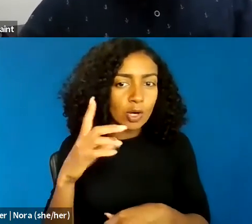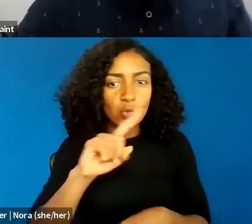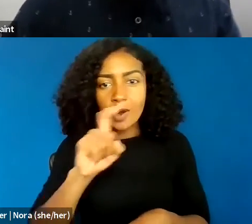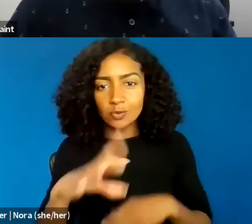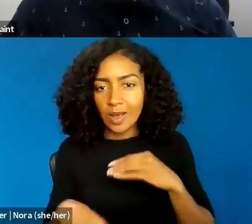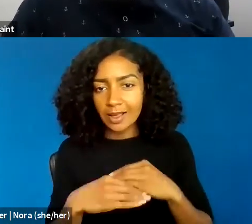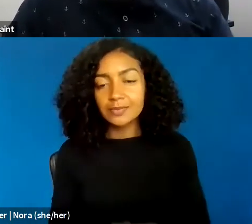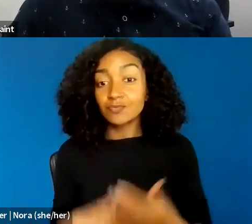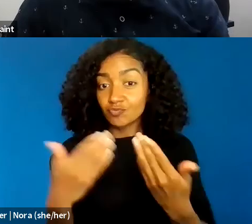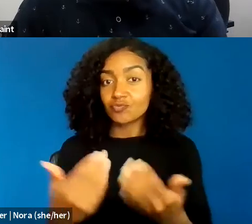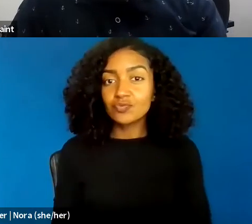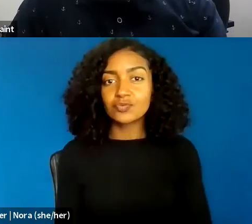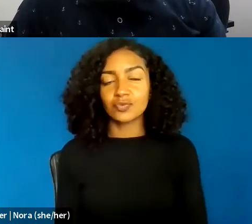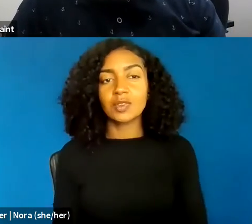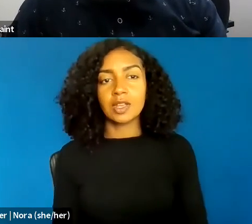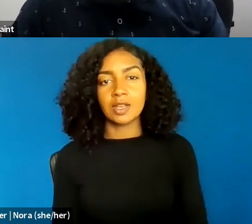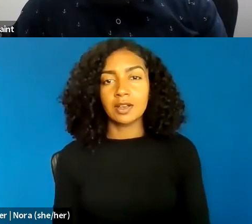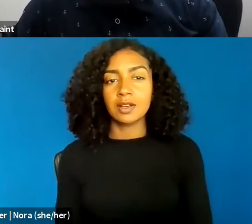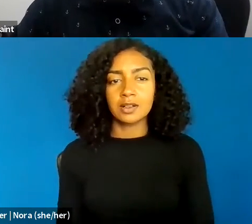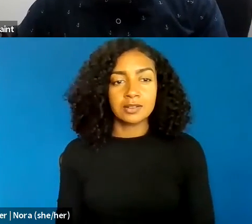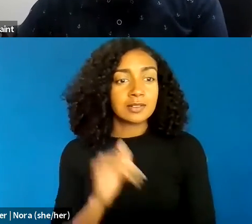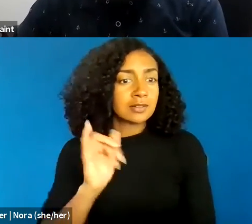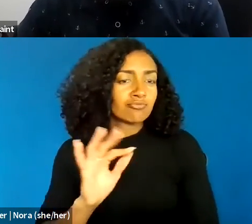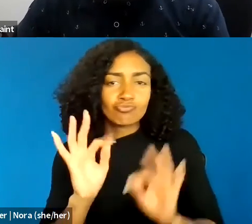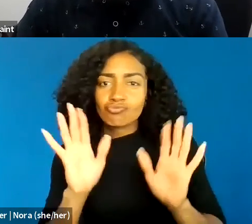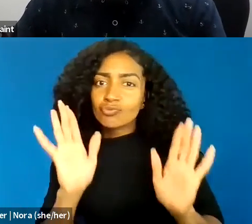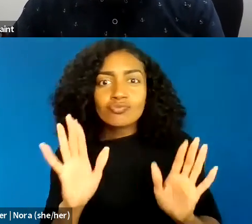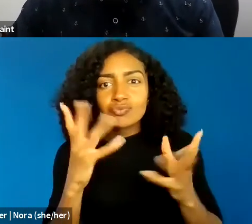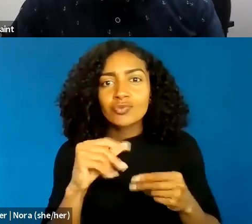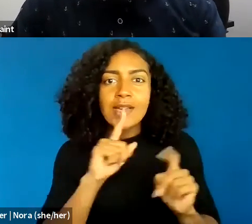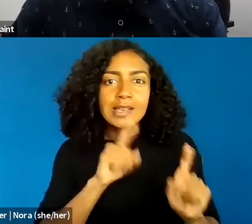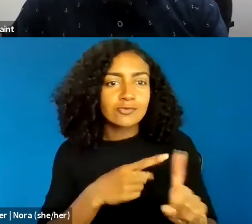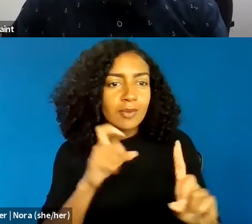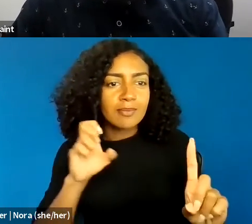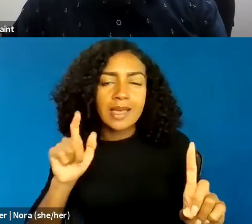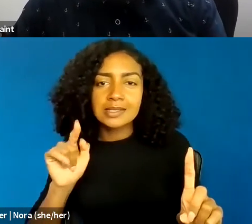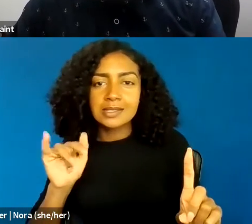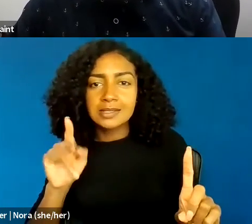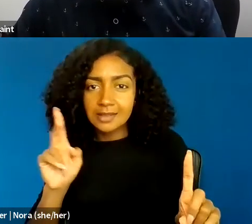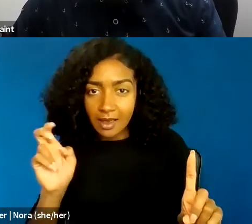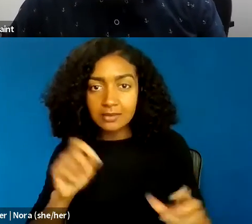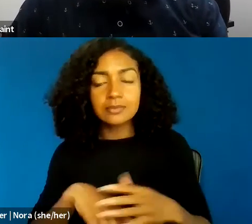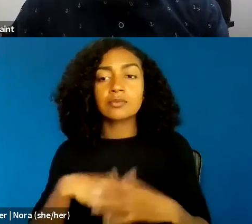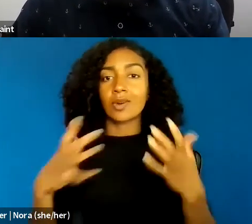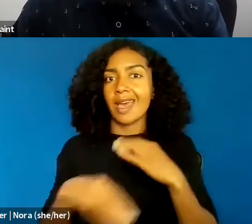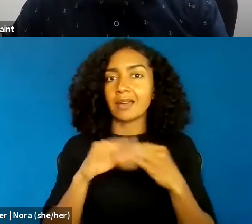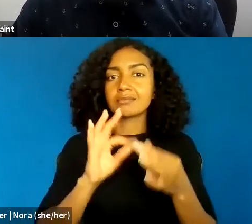So that was such a great answer from Etienne. I will just add to the aspect on respectability politics.